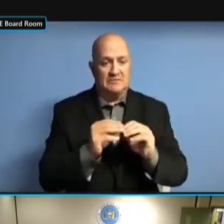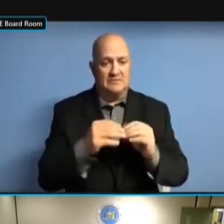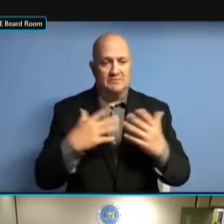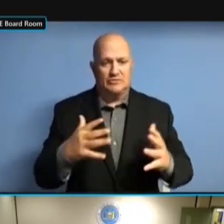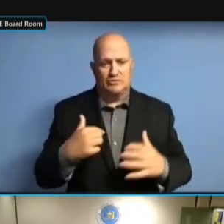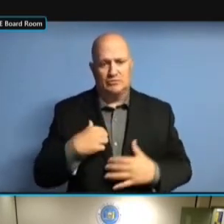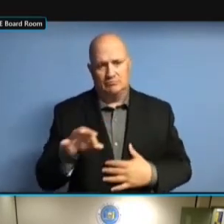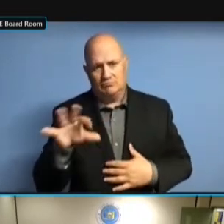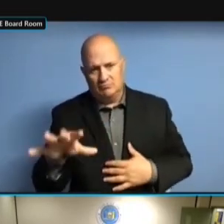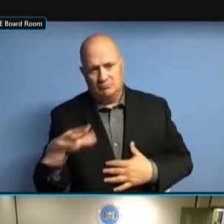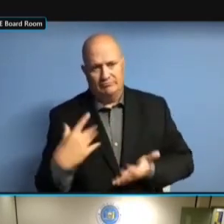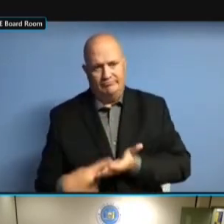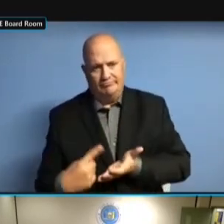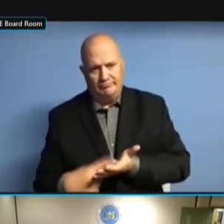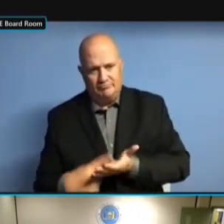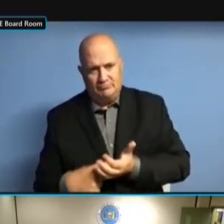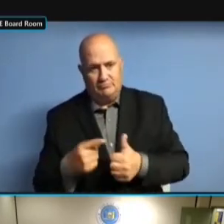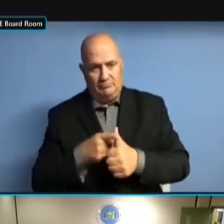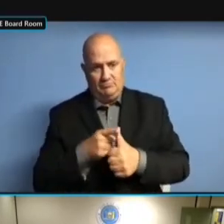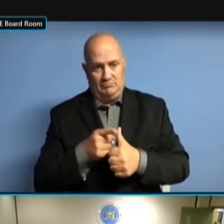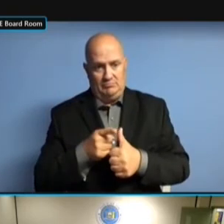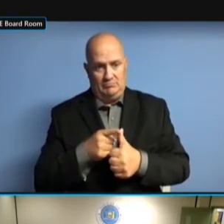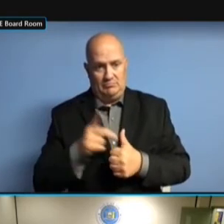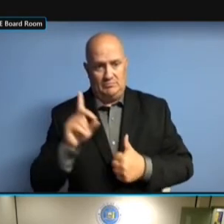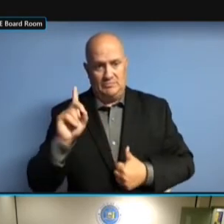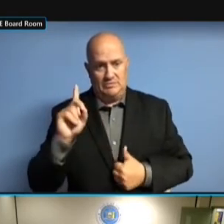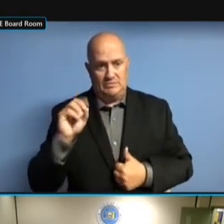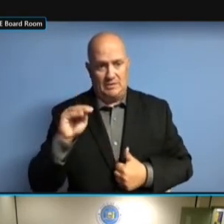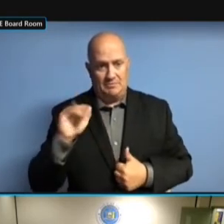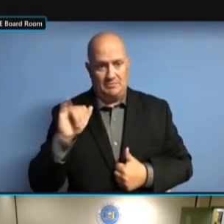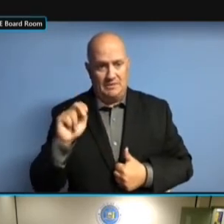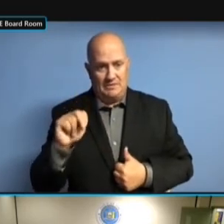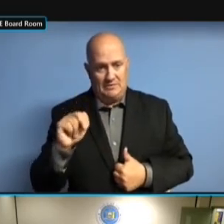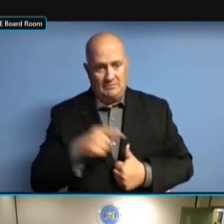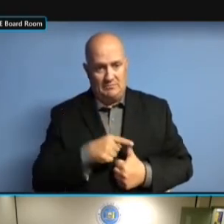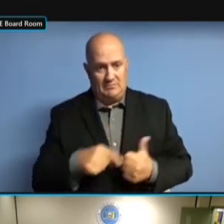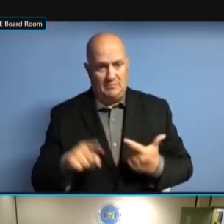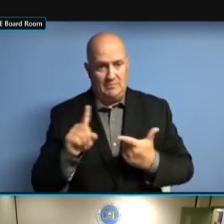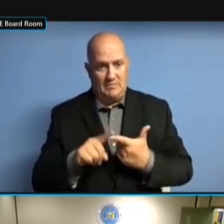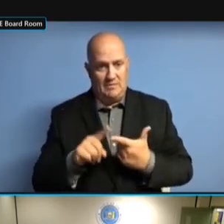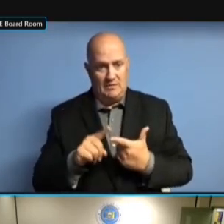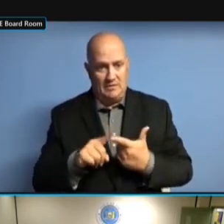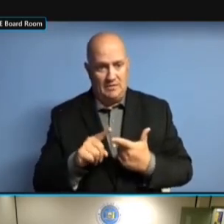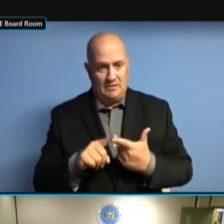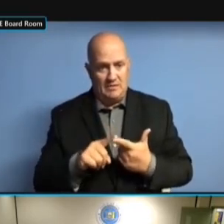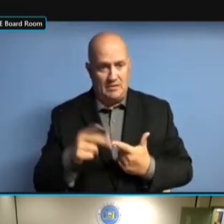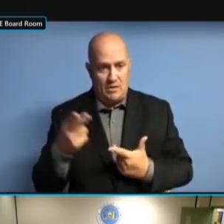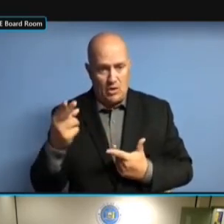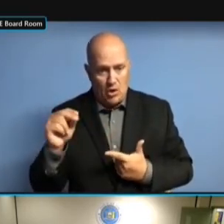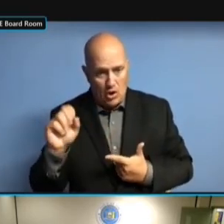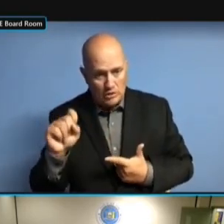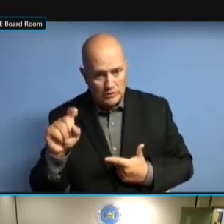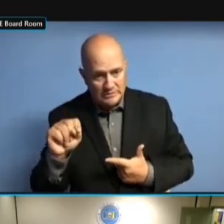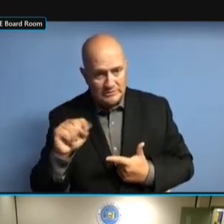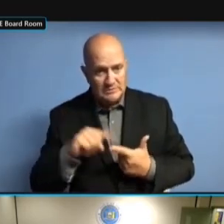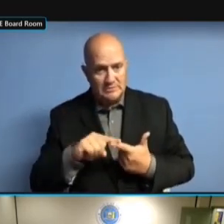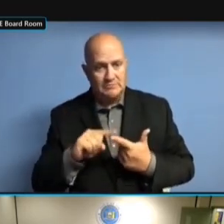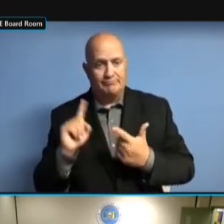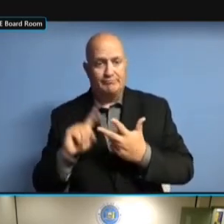DOMINION, HART, , CLEAR DOMINION, HART, , CLEAR BALLOT, DOMINION, HART, , CLEAR BALLOT, AND DOMINION, HART, , CLEAR BALLOT, AND DEMOCRACY CLEAR BALLOT, AND DEMOCRACY CLEAR BALLOT, AND DEMOCRACY ALIVE CLEAR BALLOT, AND DEMOCRACY ALIVE WITH CLEAR BALLOT, AND DEMOCRACY ALIVE WITH REGARD CLEAR BALLOT, AND DEMOCRACY ALIVE WITH REGARD TO CLEAR BALLOT, AND DEMOCRACY ALIVE WITH REGARD TO SUBMITTING ALIVE WITH REGARD TO SUBMITTING ALIVE WITH REGARD TO SUBMITTING NEW ALIVE WITH REGARD TO SUBMITTING NEW SYSTEMS ALIVE WITH REGARD TO SUBMITTING NEW SYSTEMS FOR ALIVE WITH REGARD TO SUBMITTING NEW SYSTEMS FOR CERTIFICATION NEW SYSTEMS FOR CERTIFICATION NEW SYSTEMS FOR CERTIFICATION TESTING. TESTING. TESTING. AT TESTING. AT THIS TESTING. AT THIS POINT TESTING. AT THIS POINT WE'VE TESTING. AT THIS POINT WE'VE ONLY AT THIS POINT WE'VE ONLY